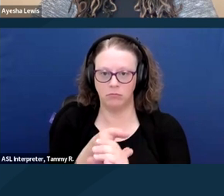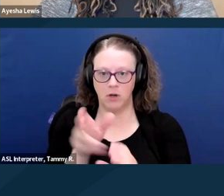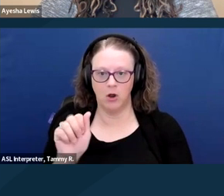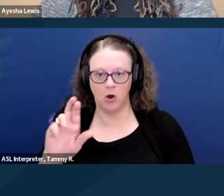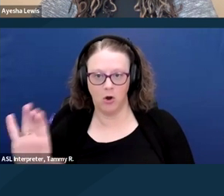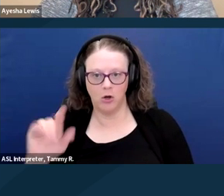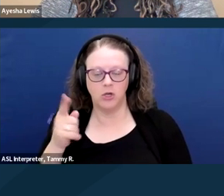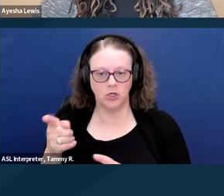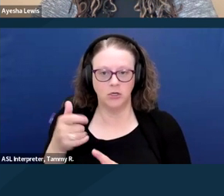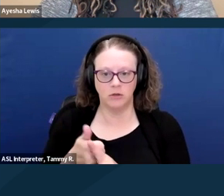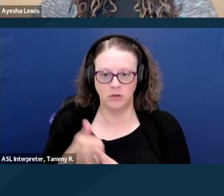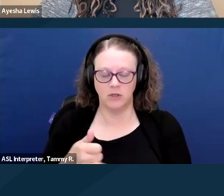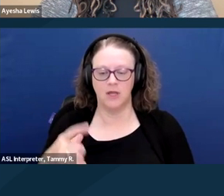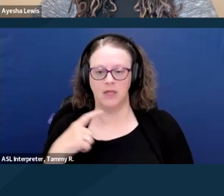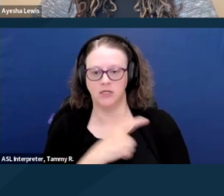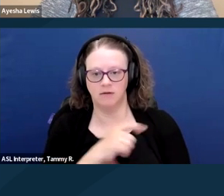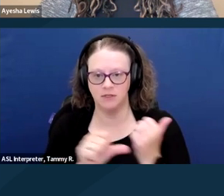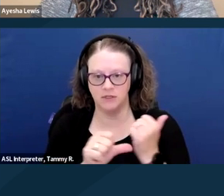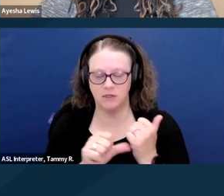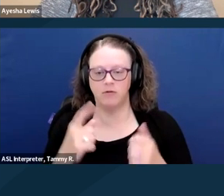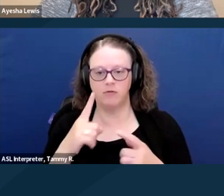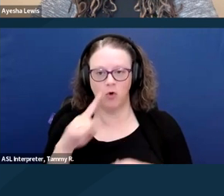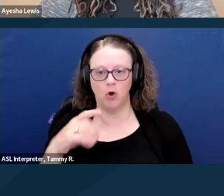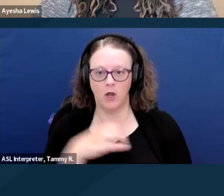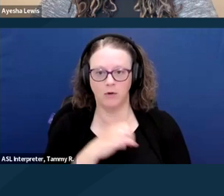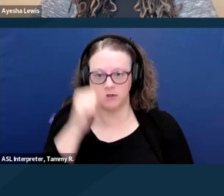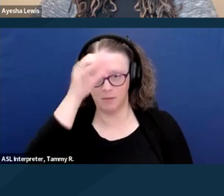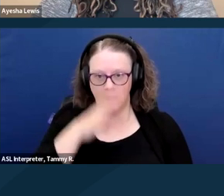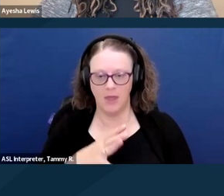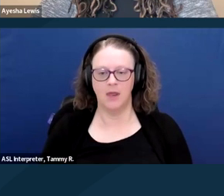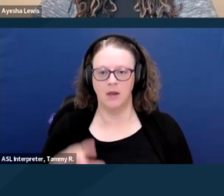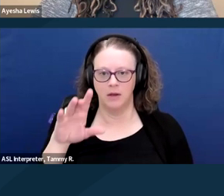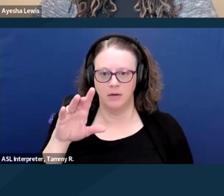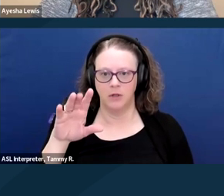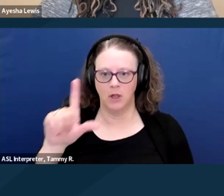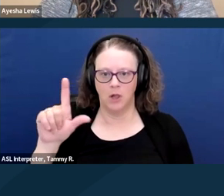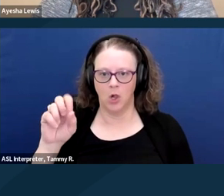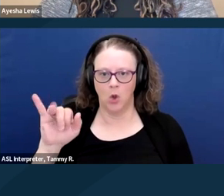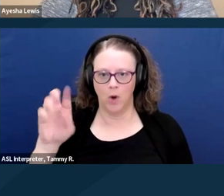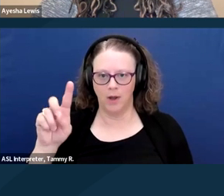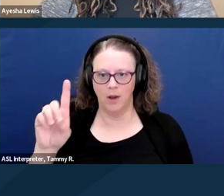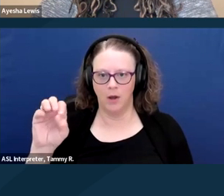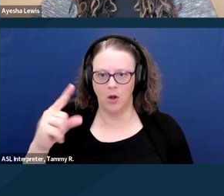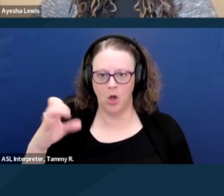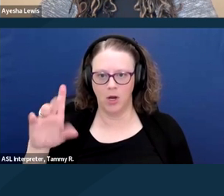to Congressman Lloyd Doggett, responsible for health, Social Security, disability, energy,